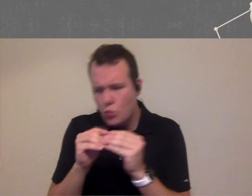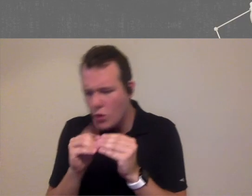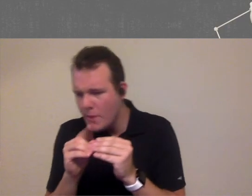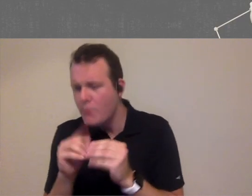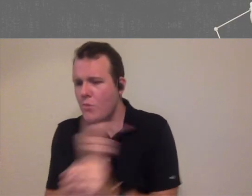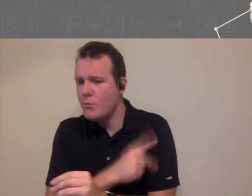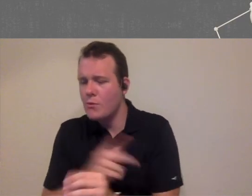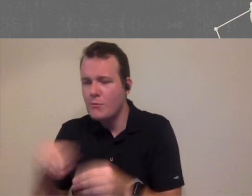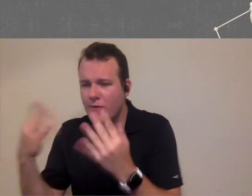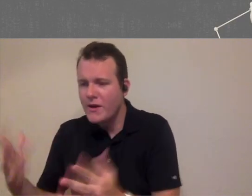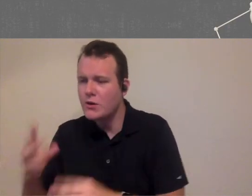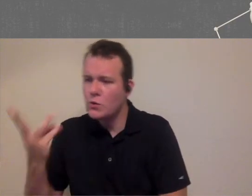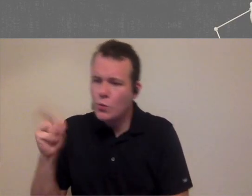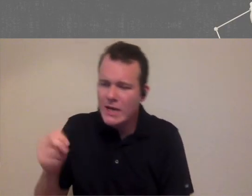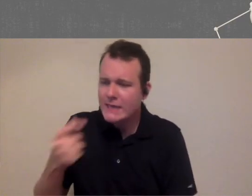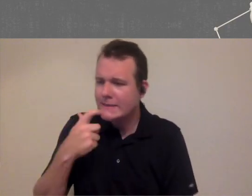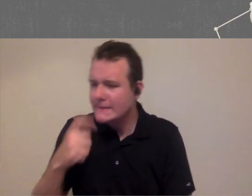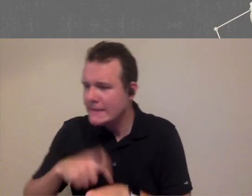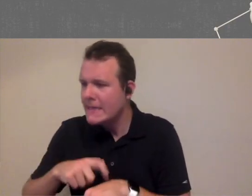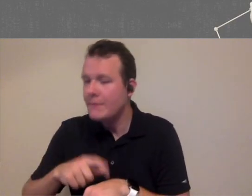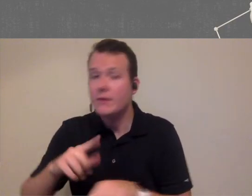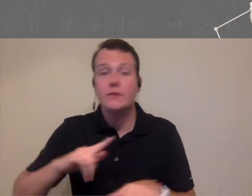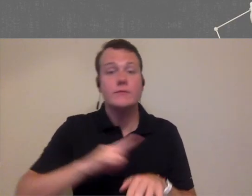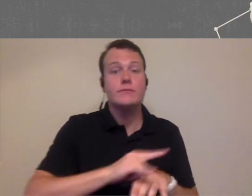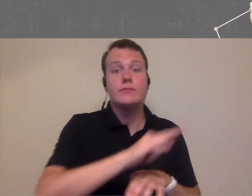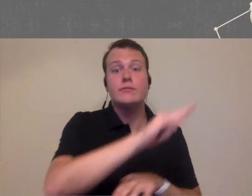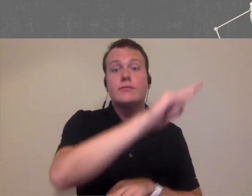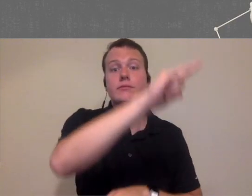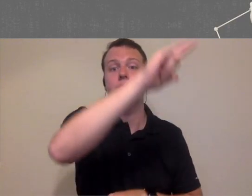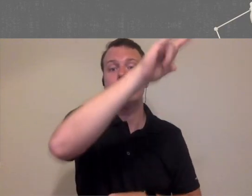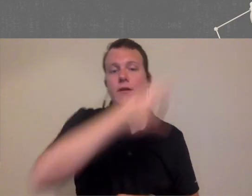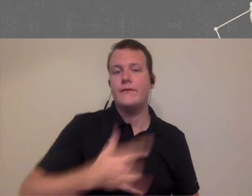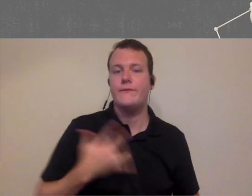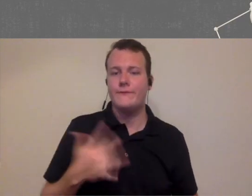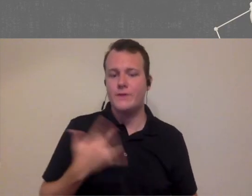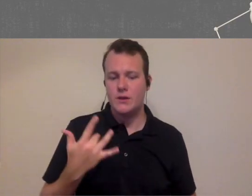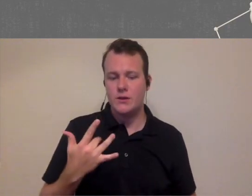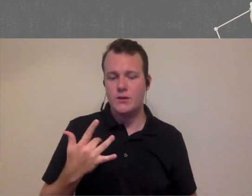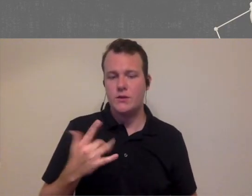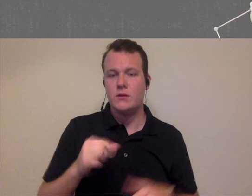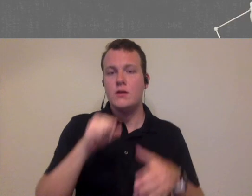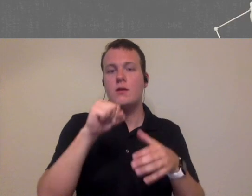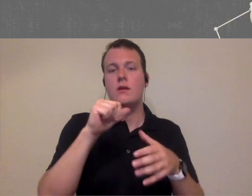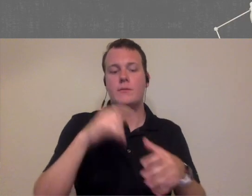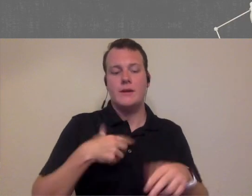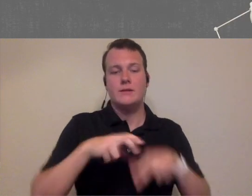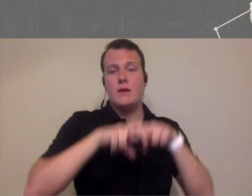need another provider this is ah but I don't know when well that plane takes off I'm gonna takes off you feel this little pull down